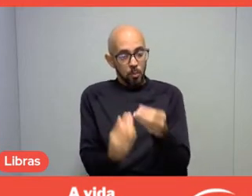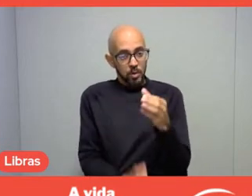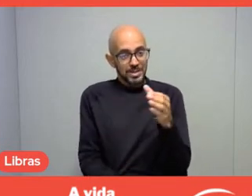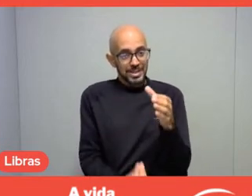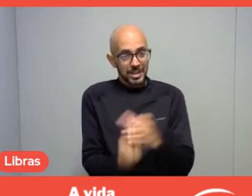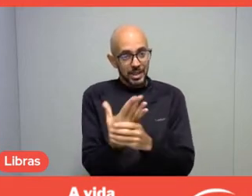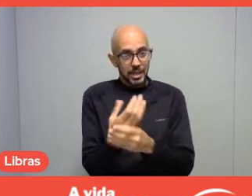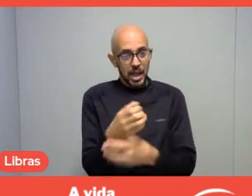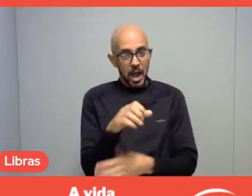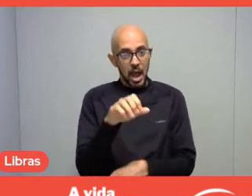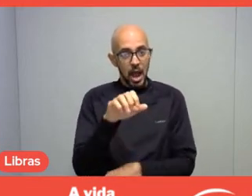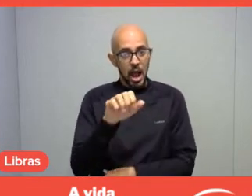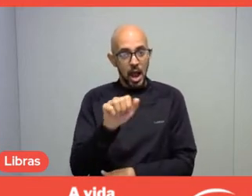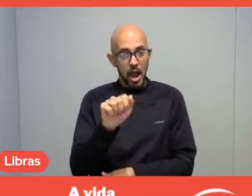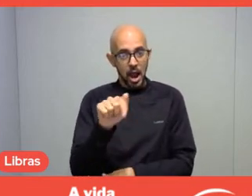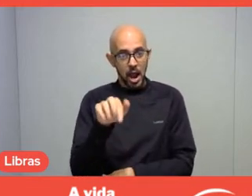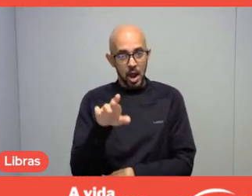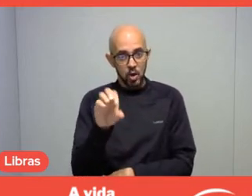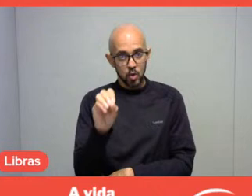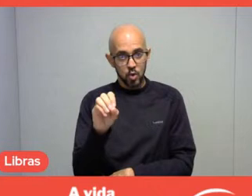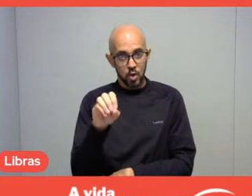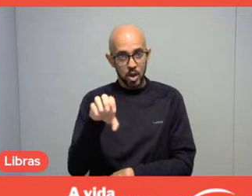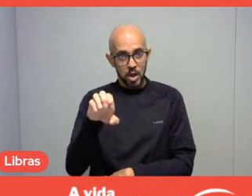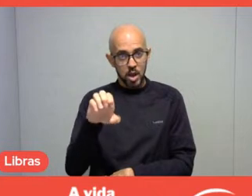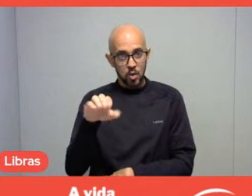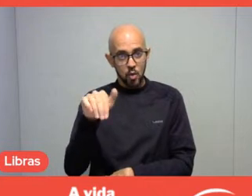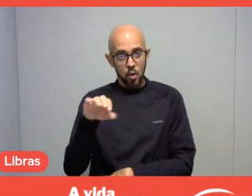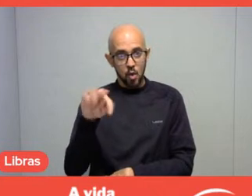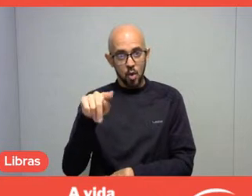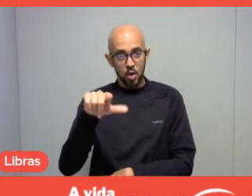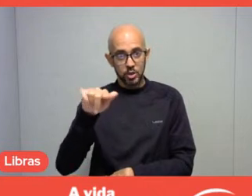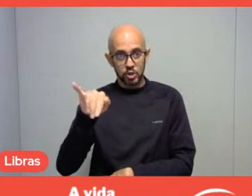and how they can buy dignified, decent and healthy food,